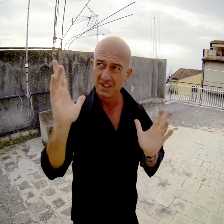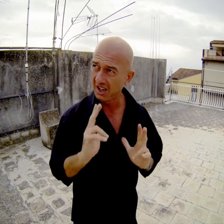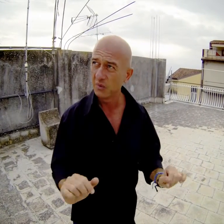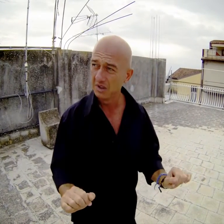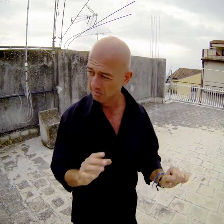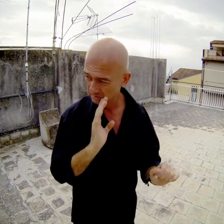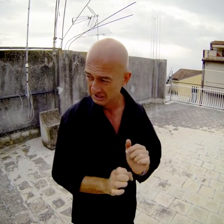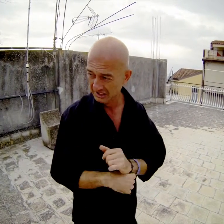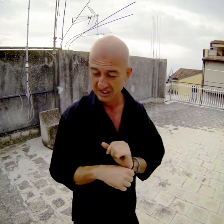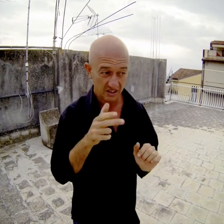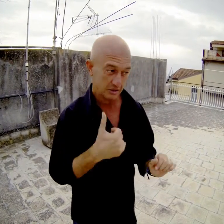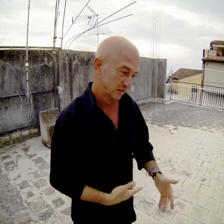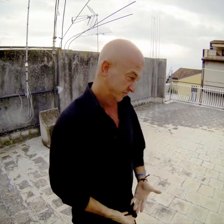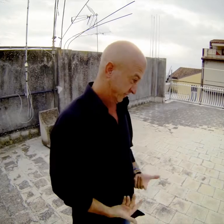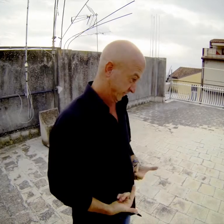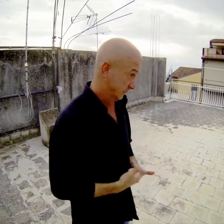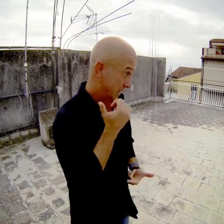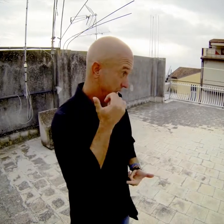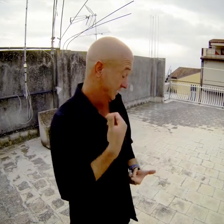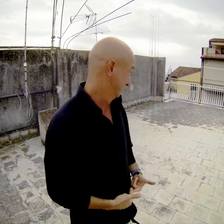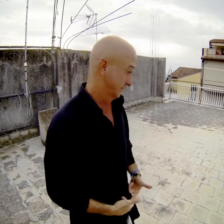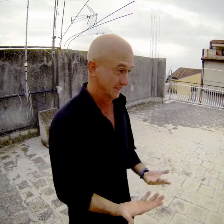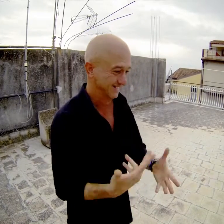man: it is quiet. But your mom is strict. The woman let's move on because my mom breaks